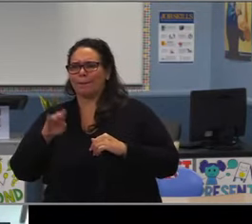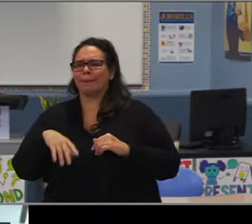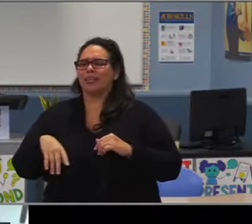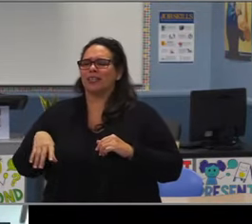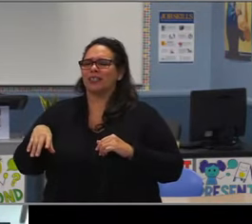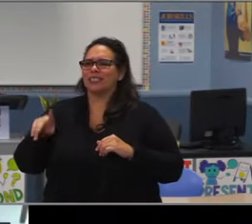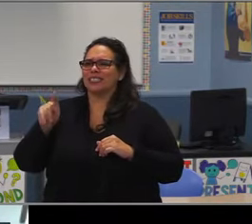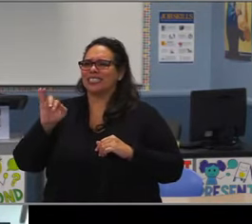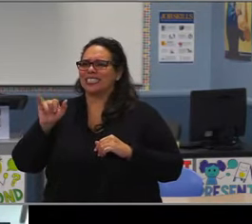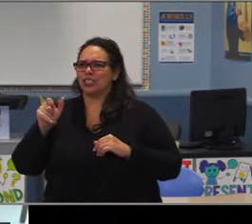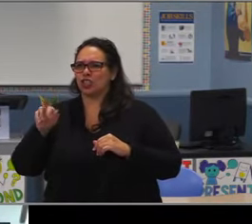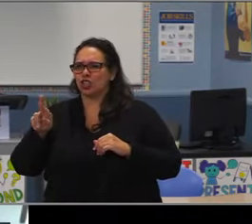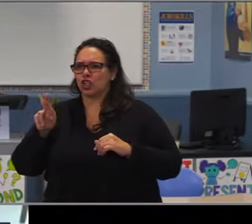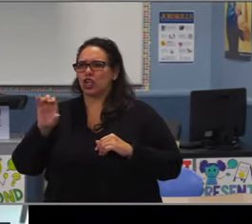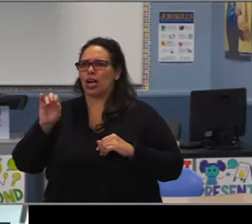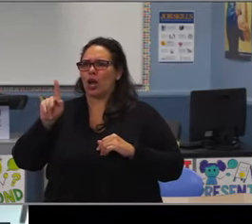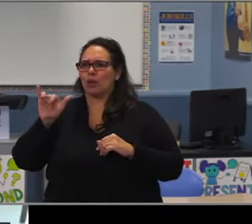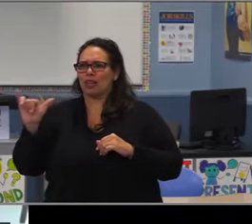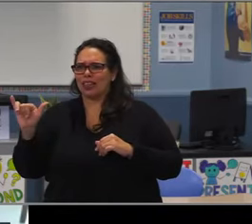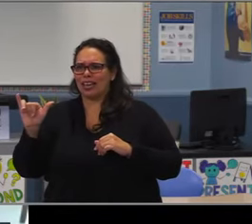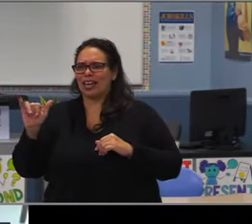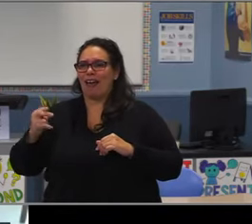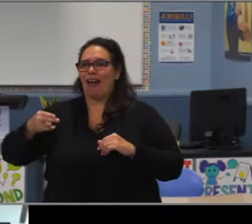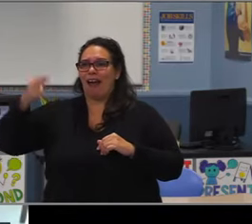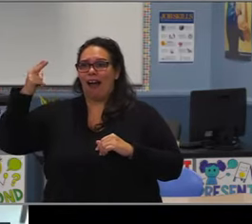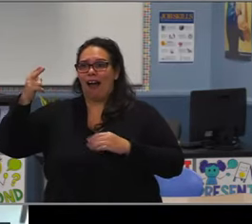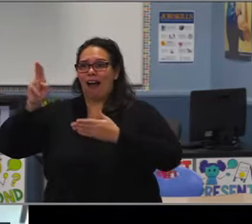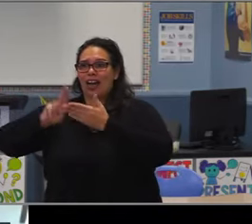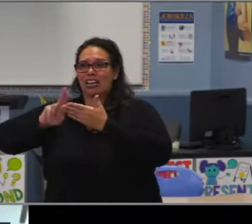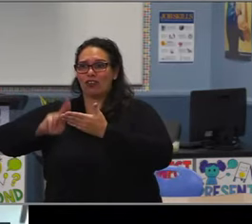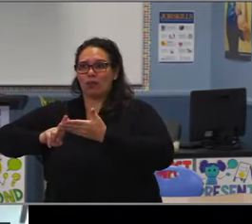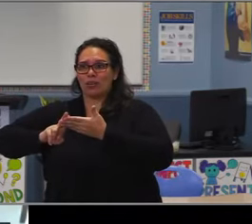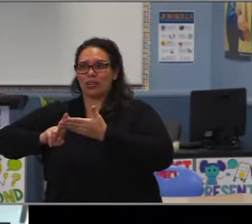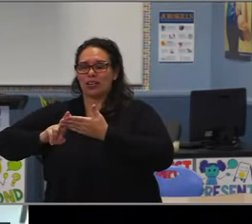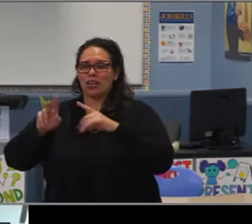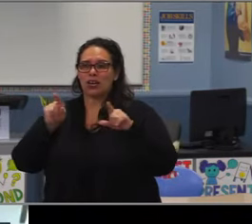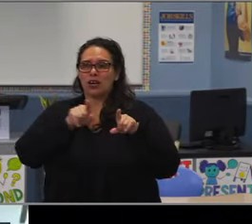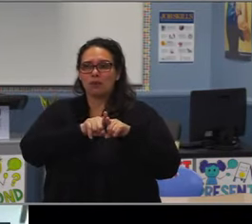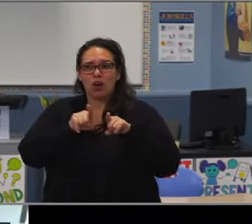but you did touch on it briefly so I wanna talk about it. We know that we have some students who